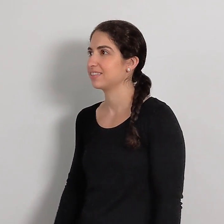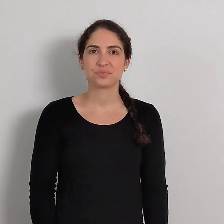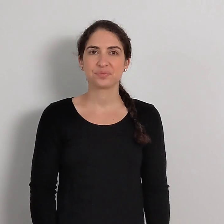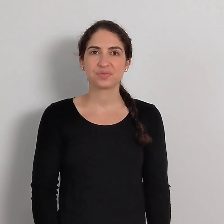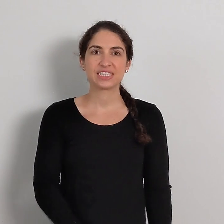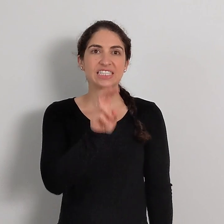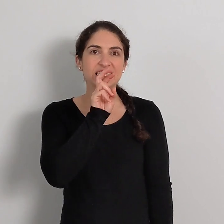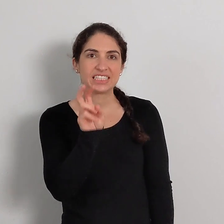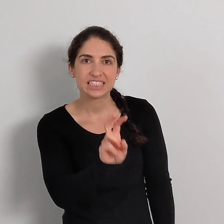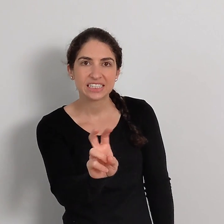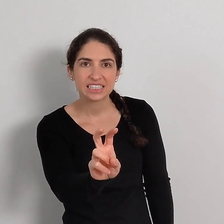SNAKE